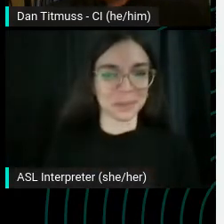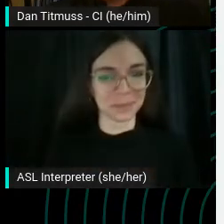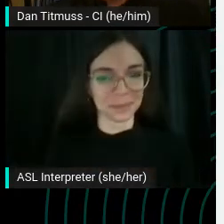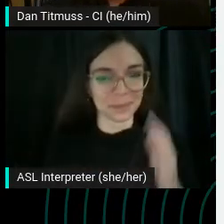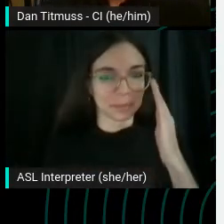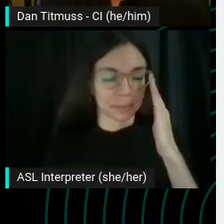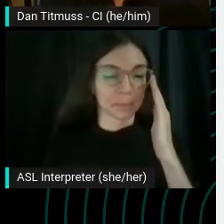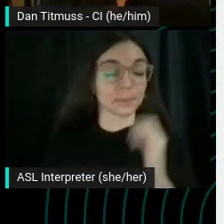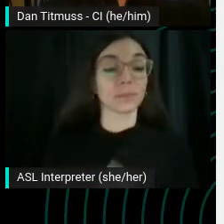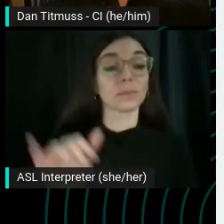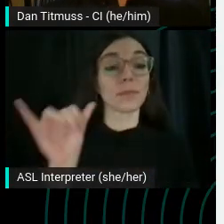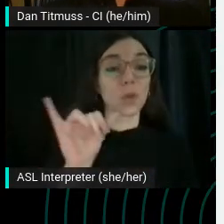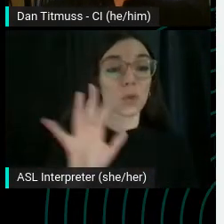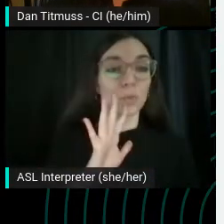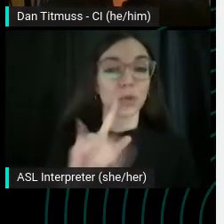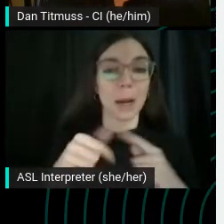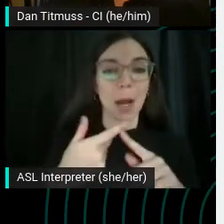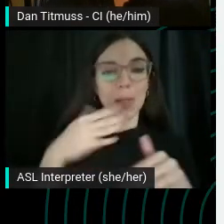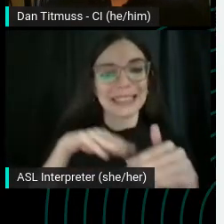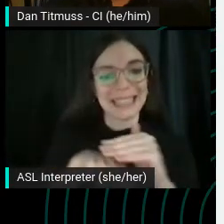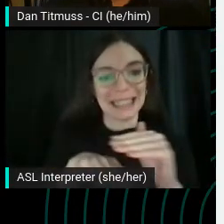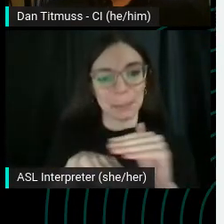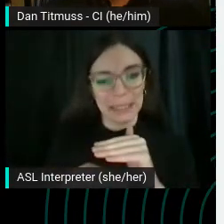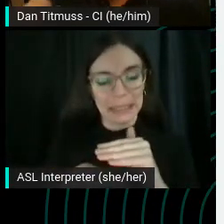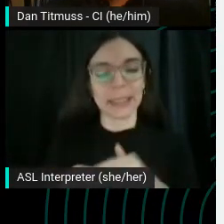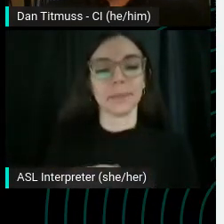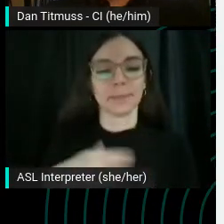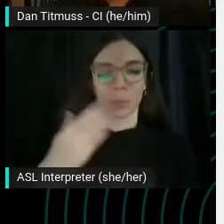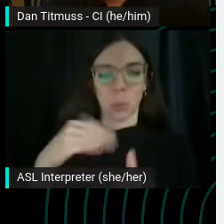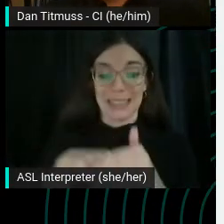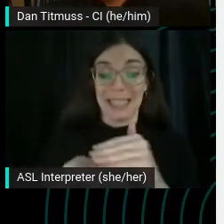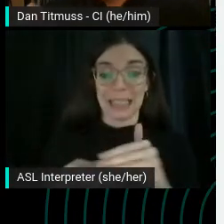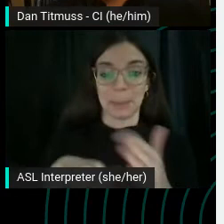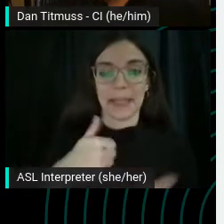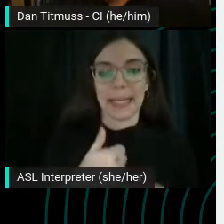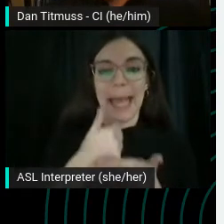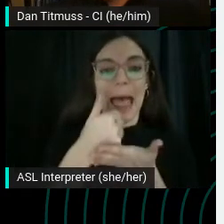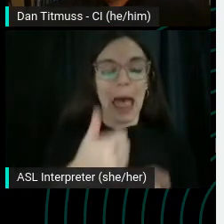We'll aslo talk about accessibility. Accessibility helps organic search,